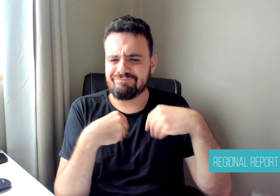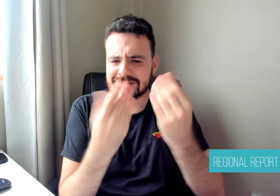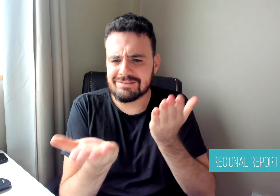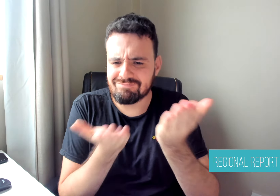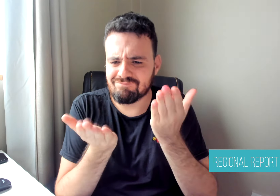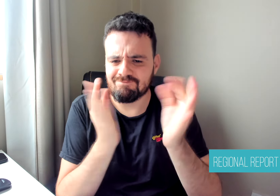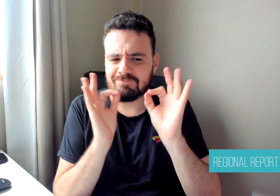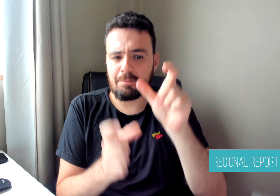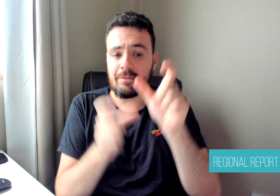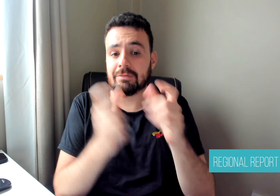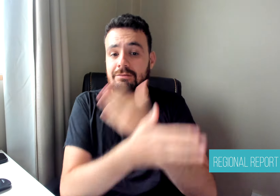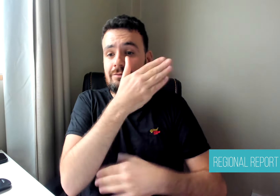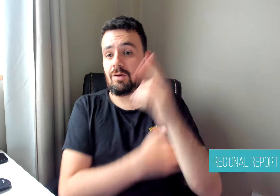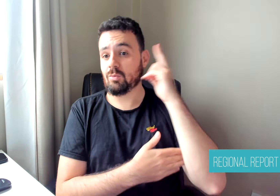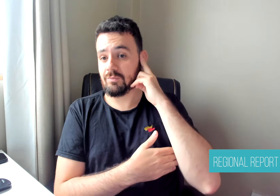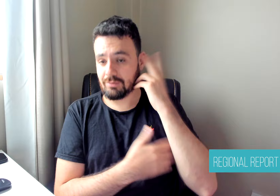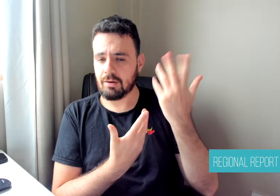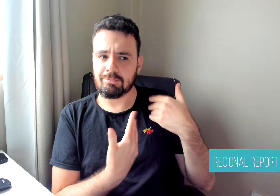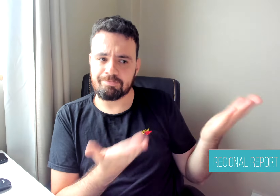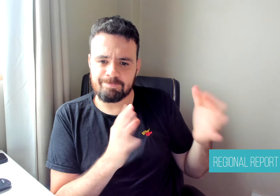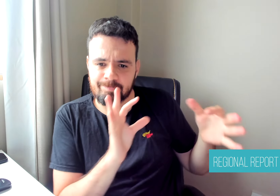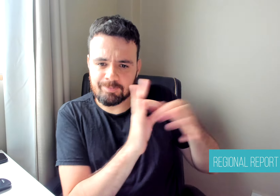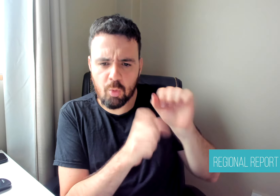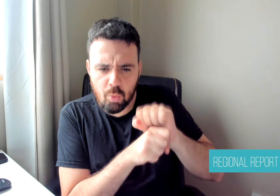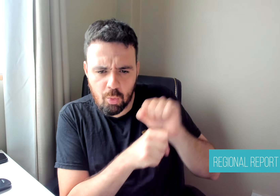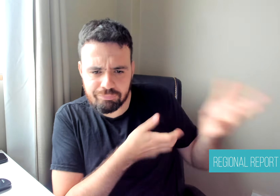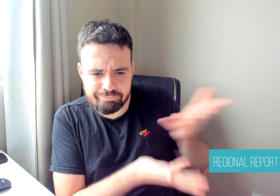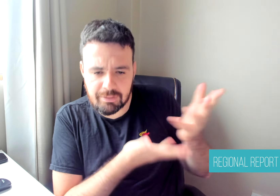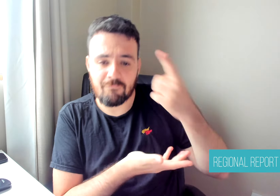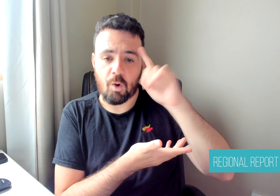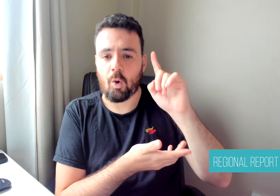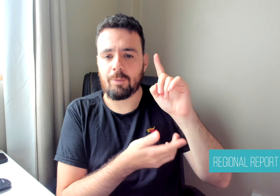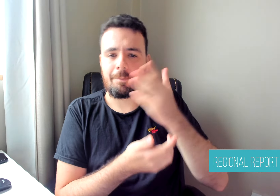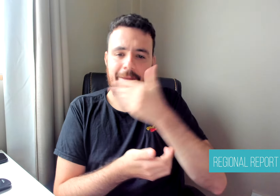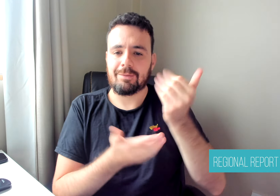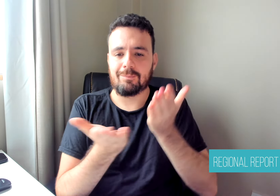is for our customers, who need this service, to make use of it